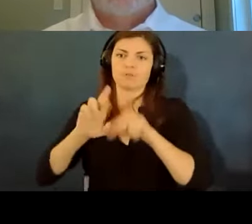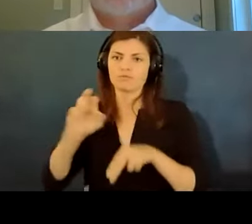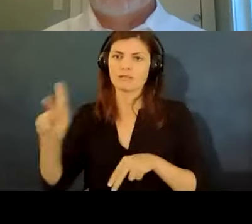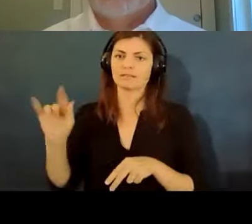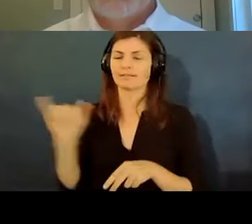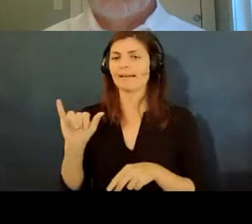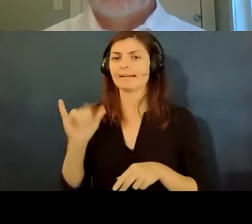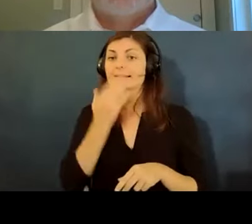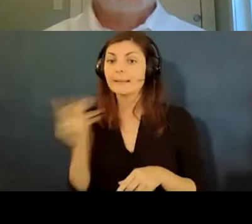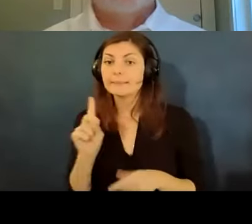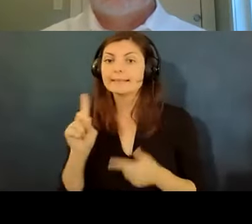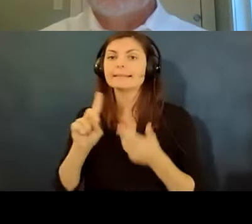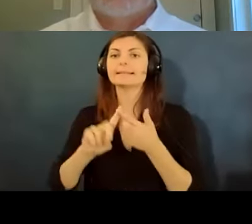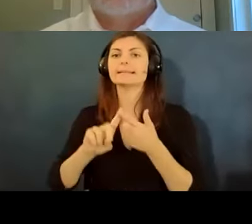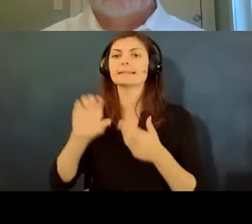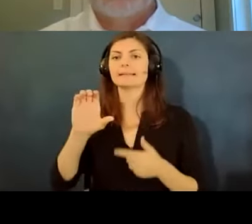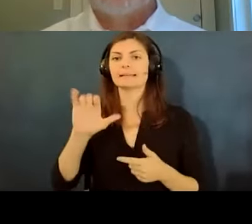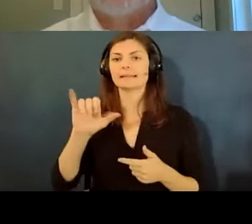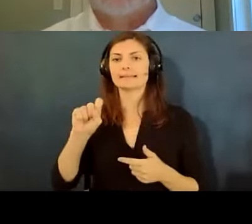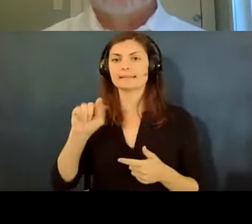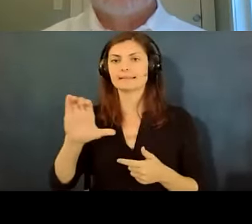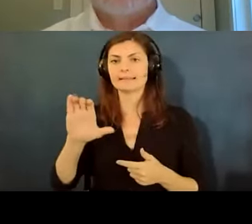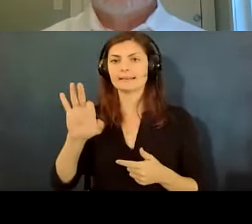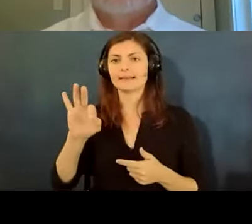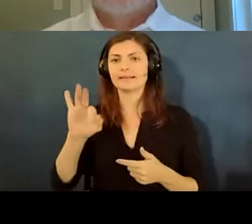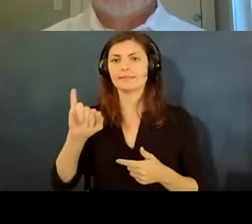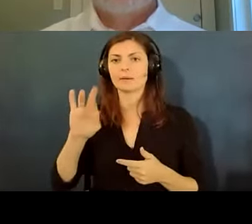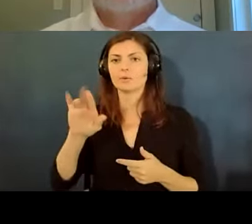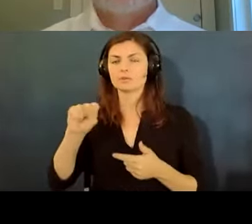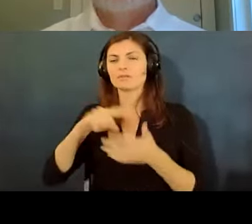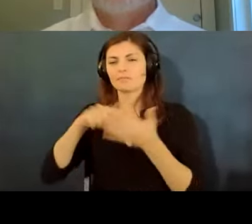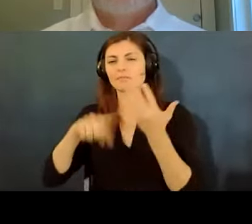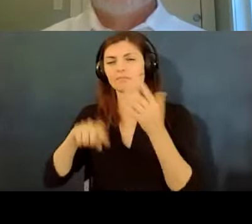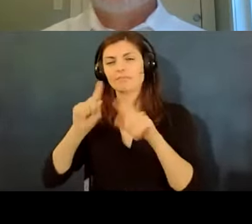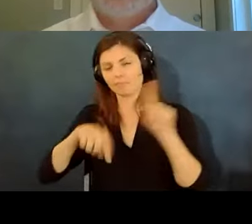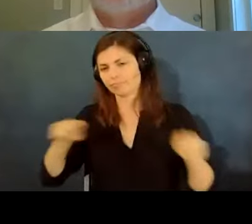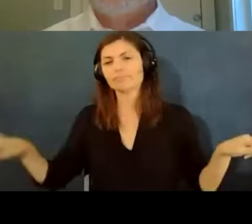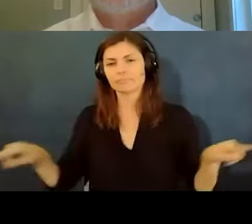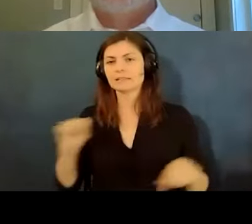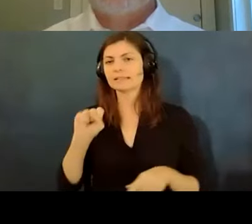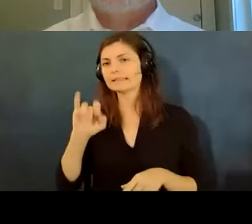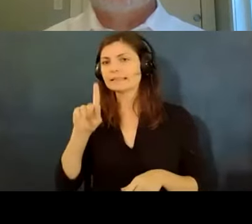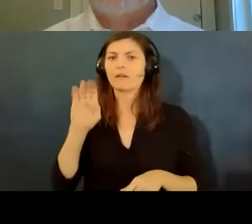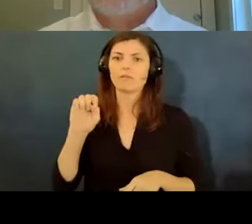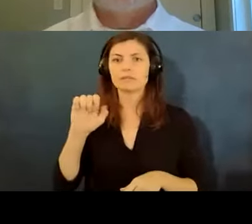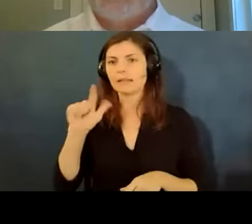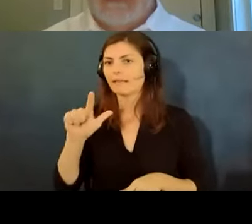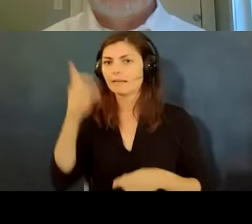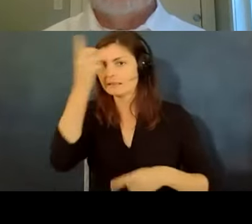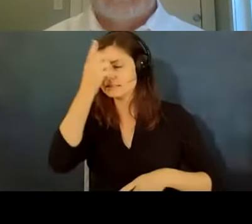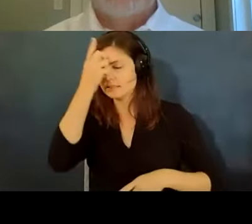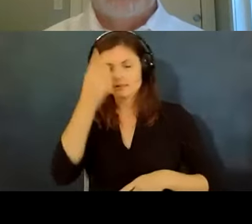sickle cell disease various things so the employer is not supposed to just start asking people